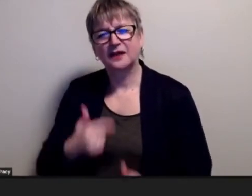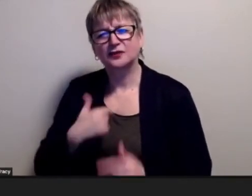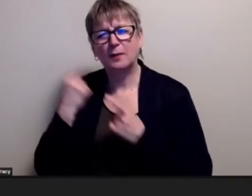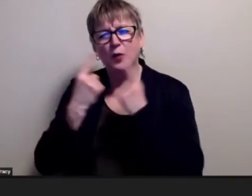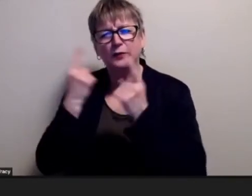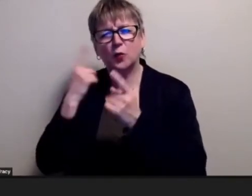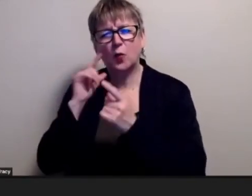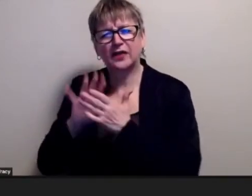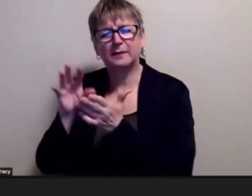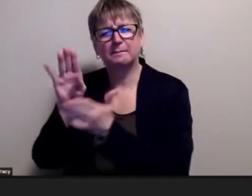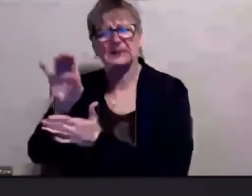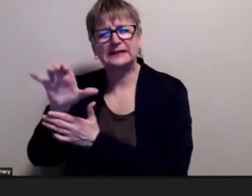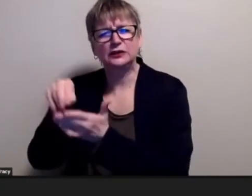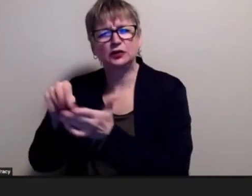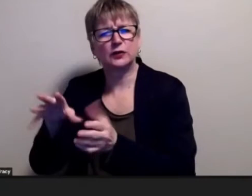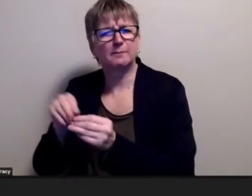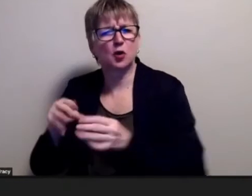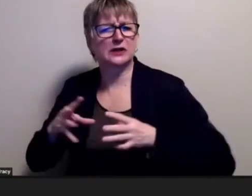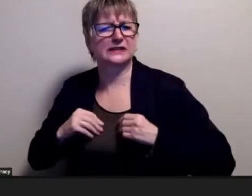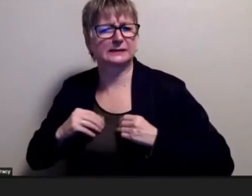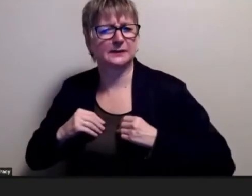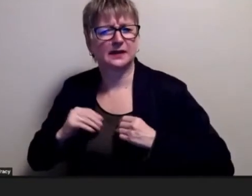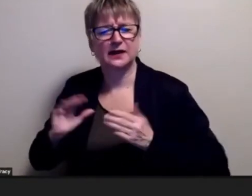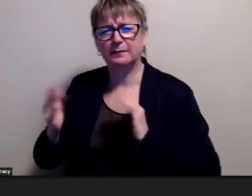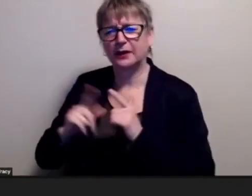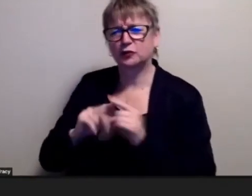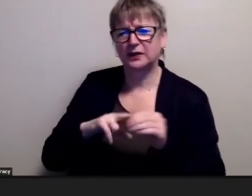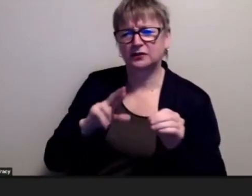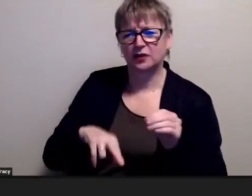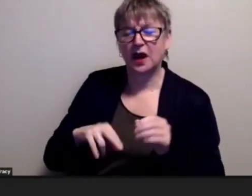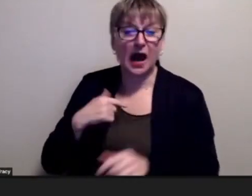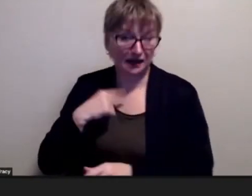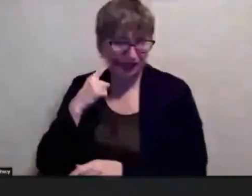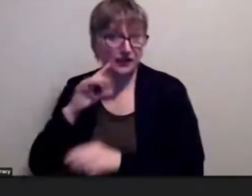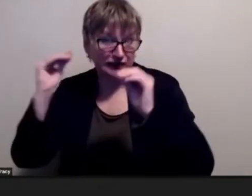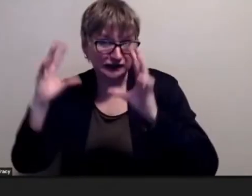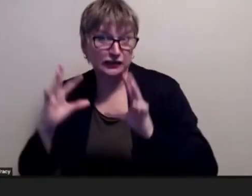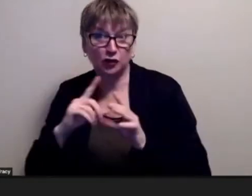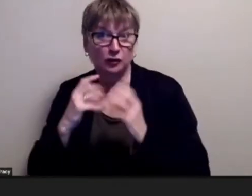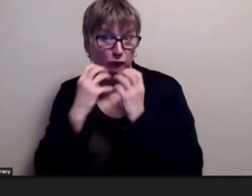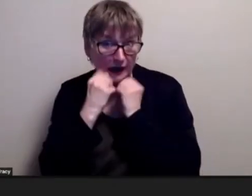body i think that your teachers really cared about you i think that we all were watching the